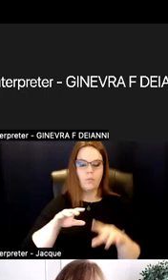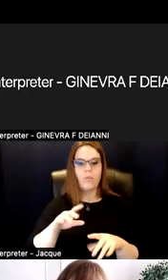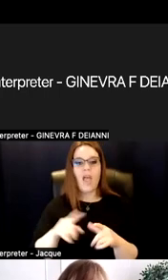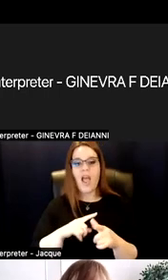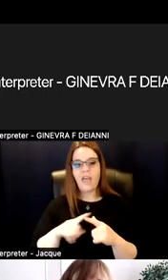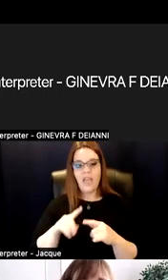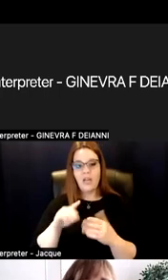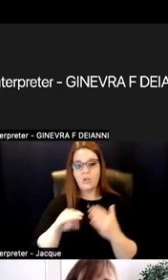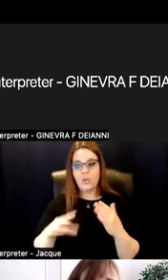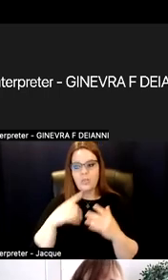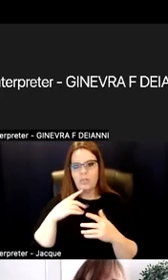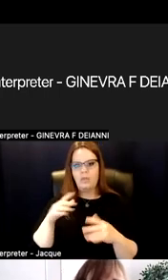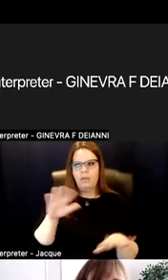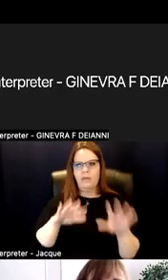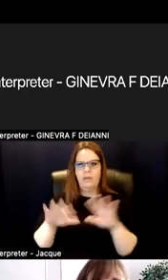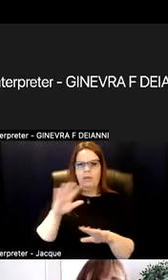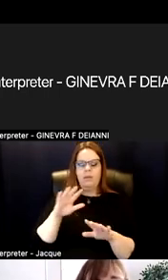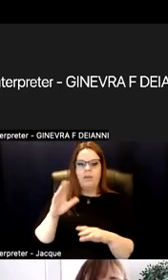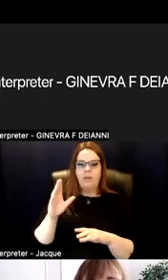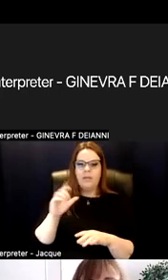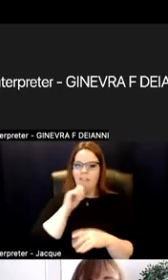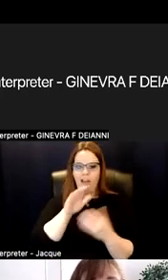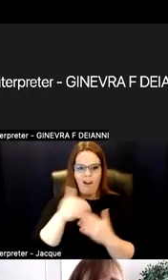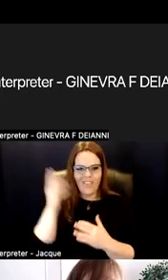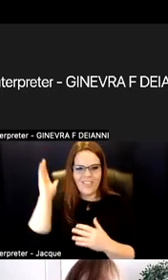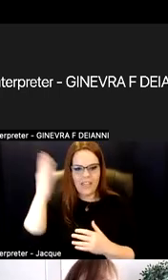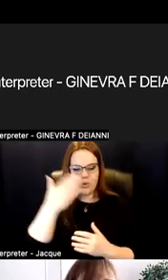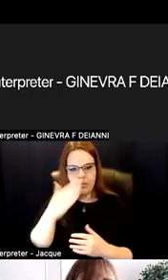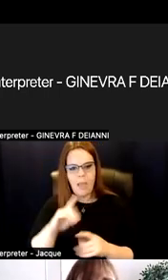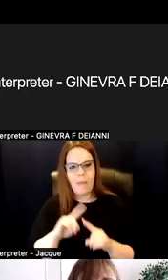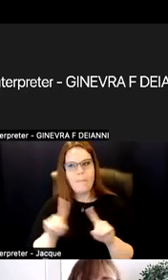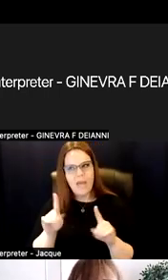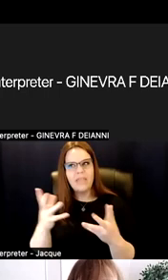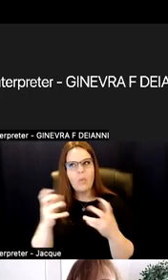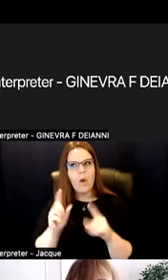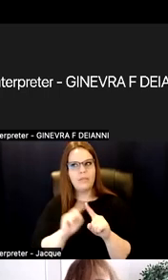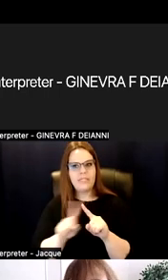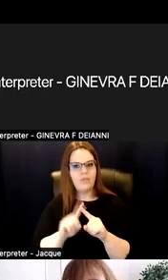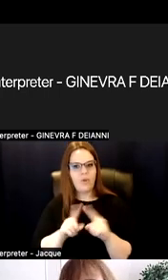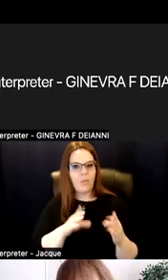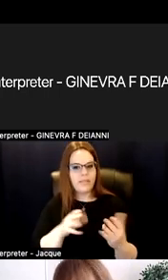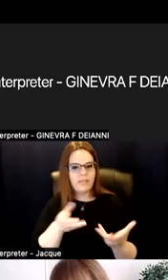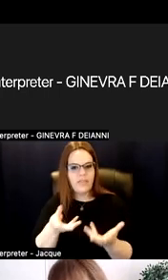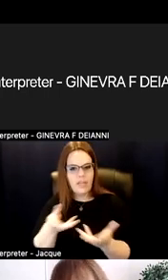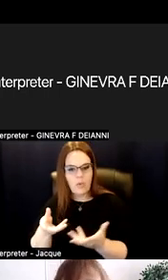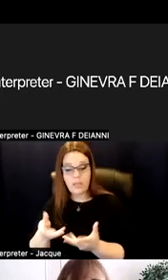But note that they also wanted different ways of interacting, whether it was with peers, whether it was hands-on.